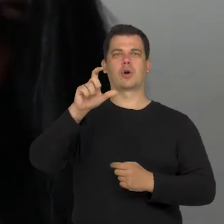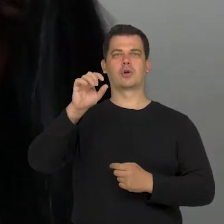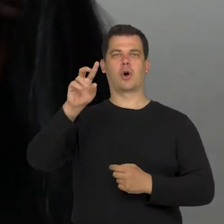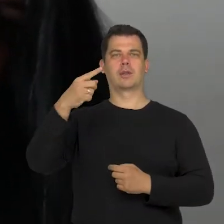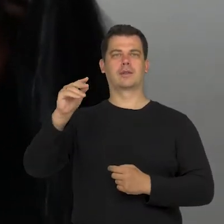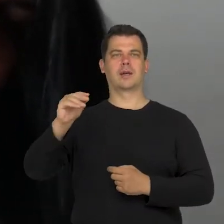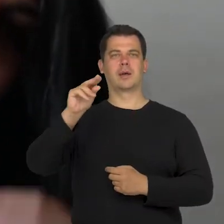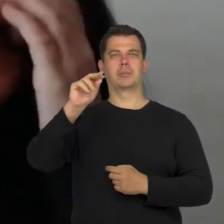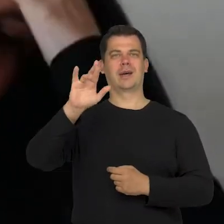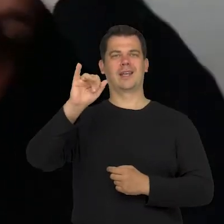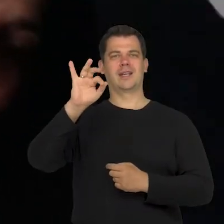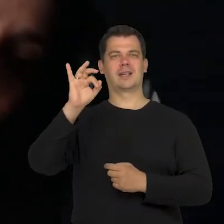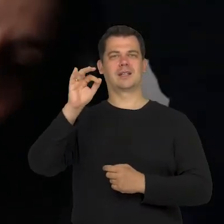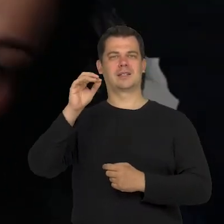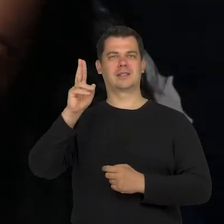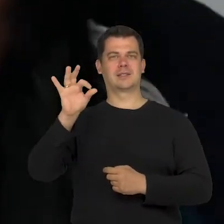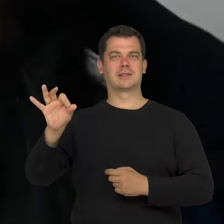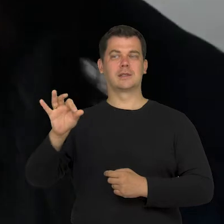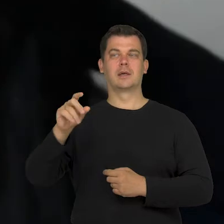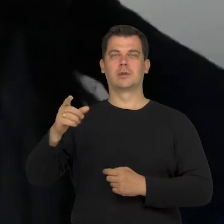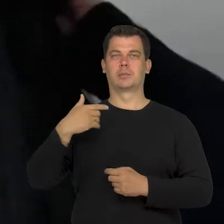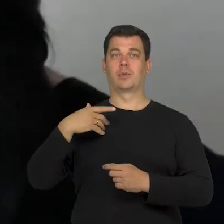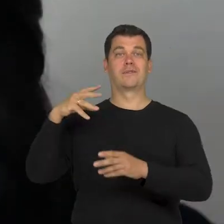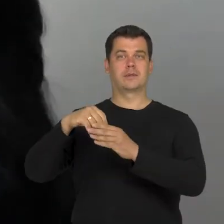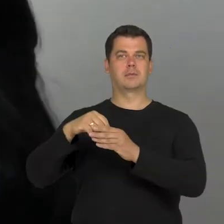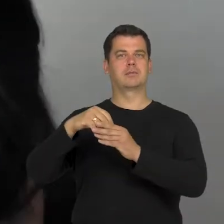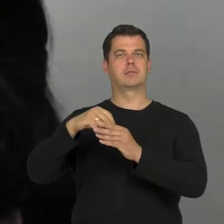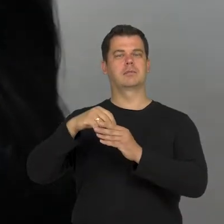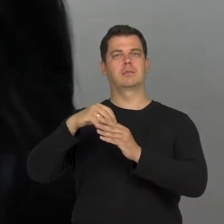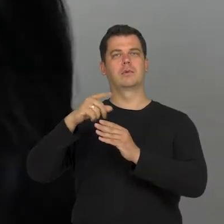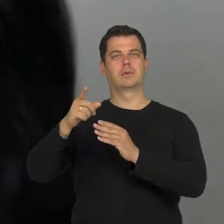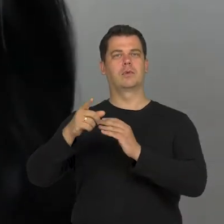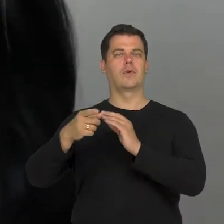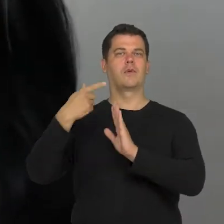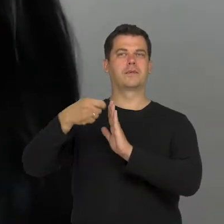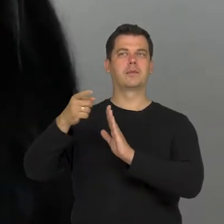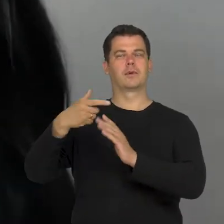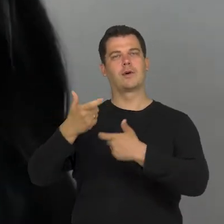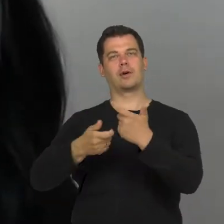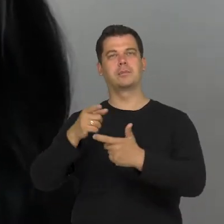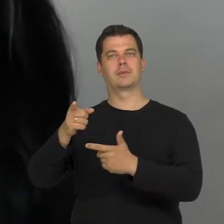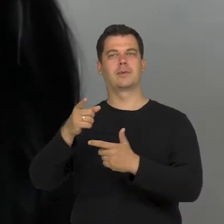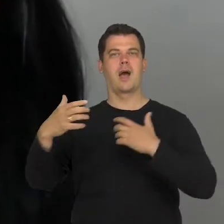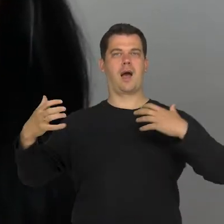where the author tackles the issue of able-bodied actors playing